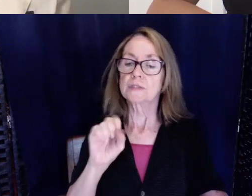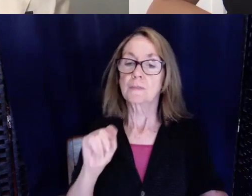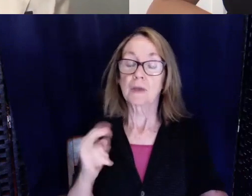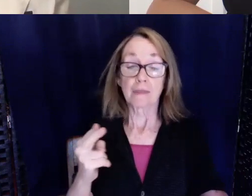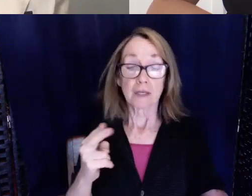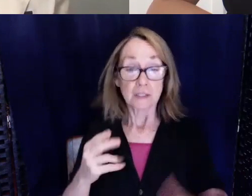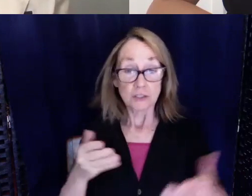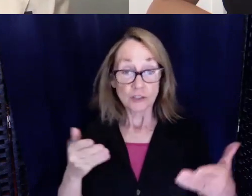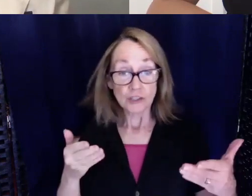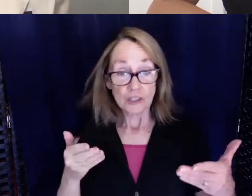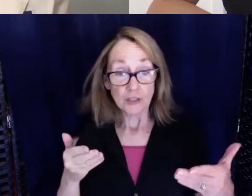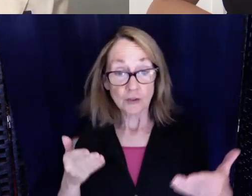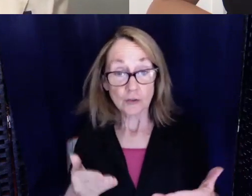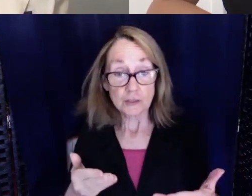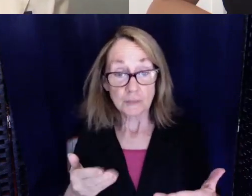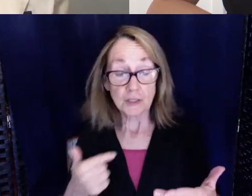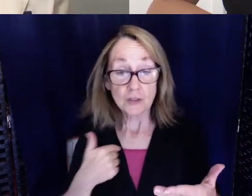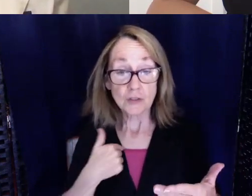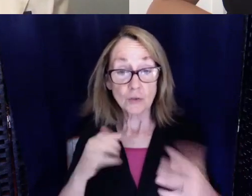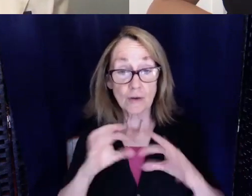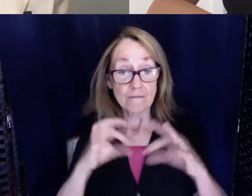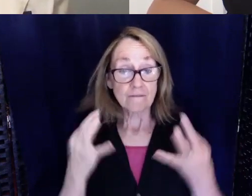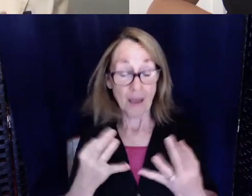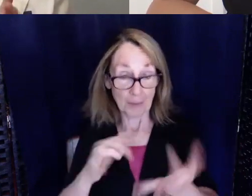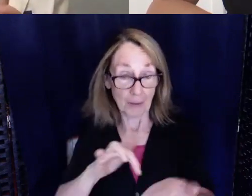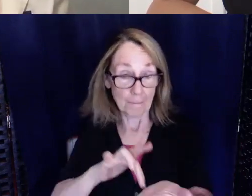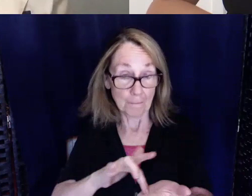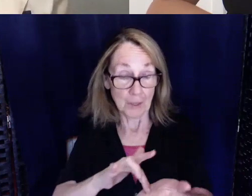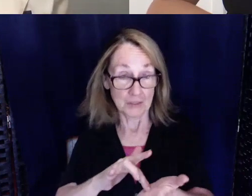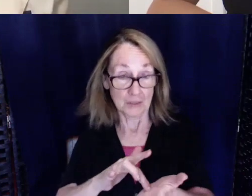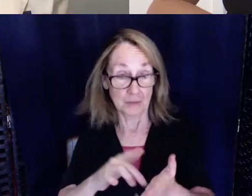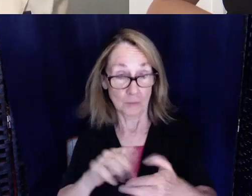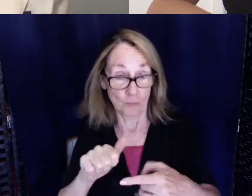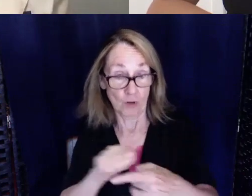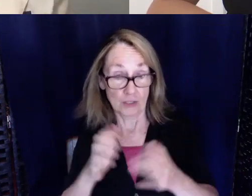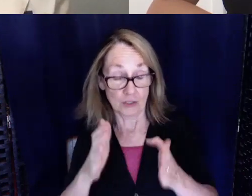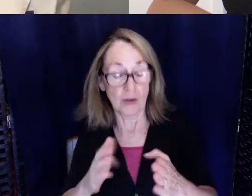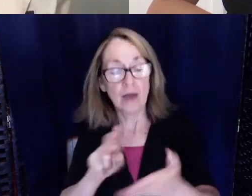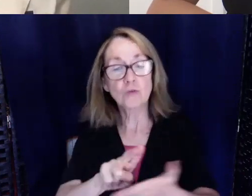he is Chair of Family Medicine at University of Michigan. He's a deaf doctor.